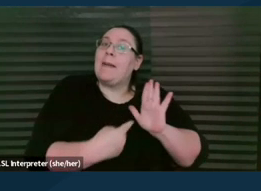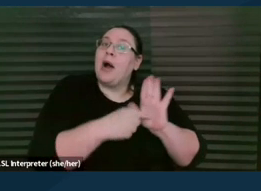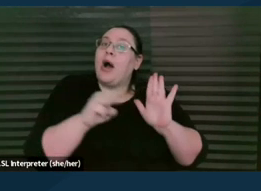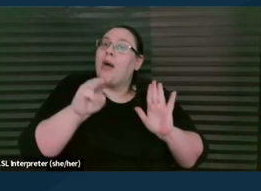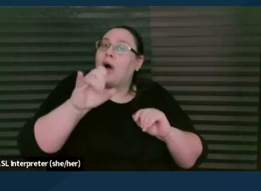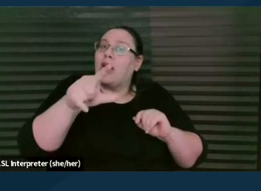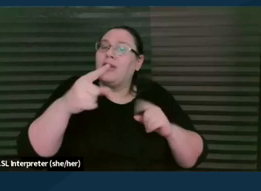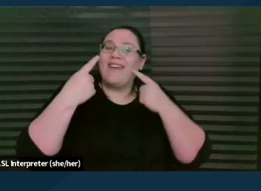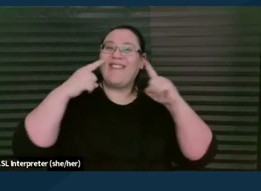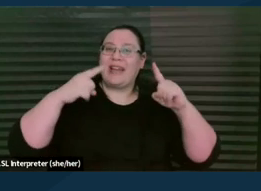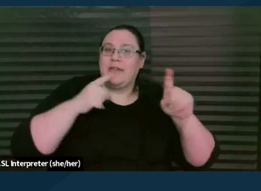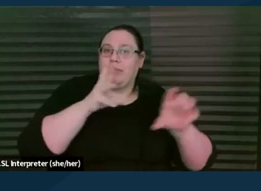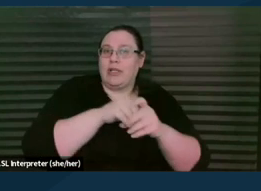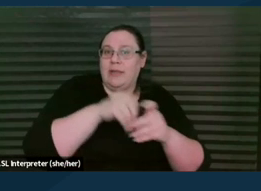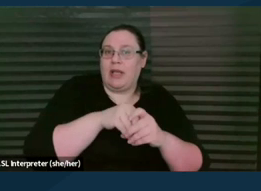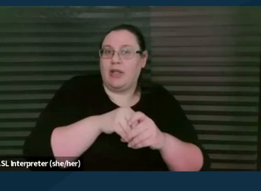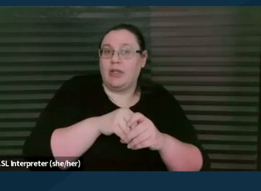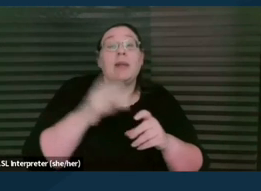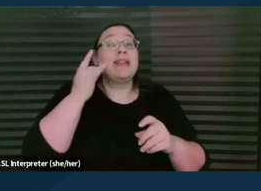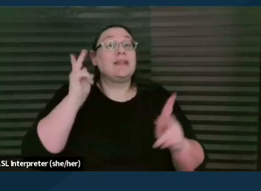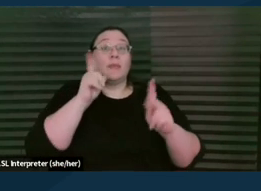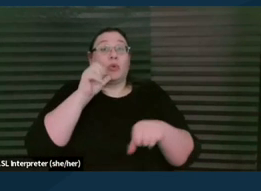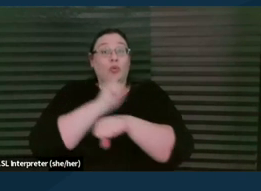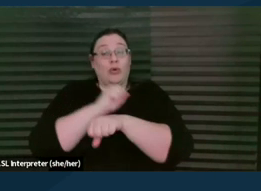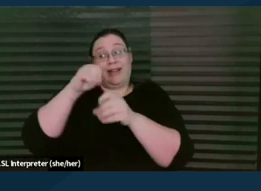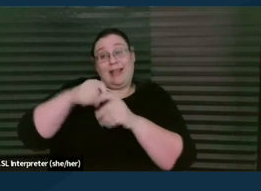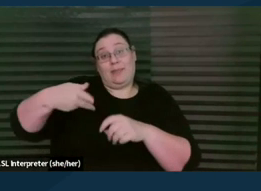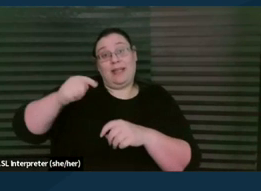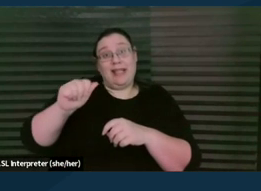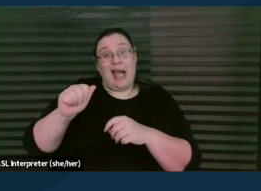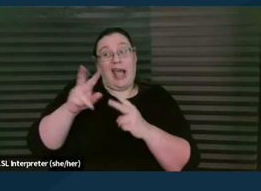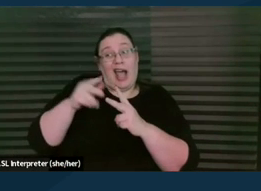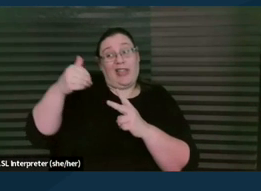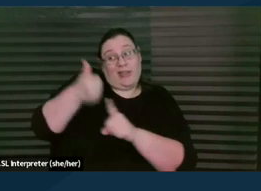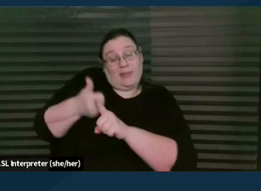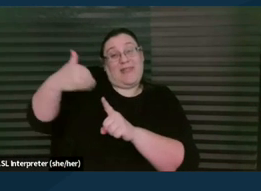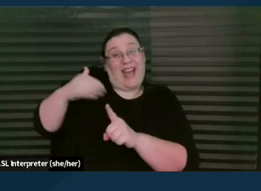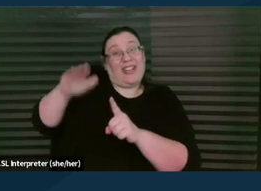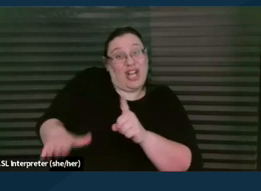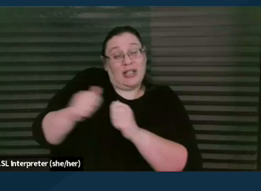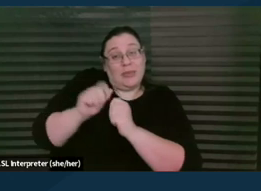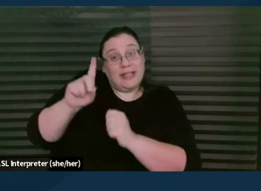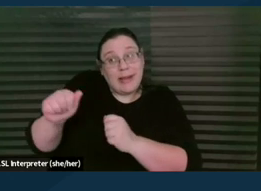in part because everyone who works in the PTI either has a child with a disability or a family member with a disability